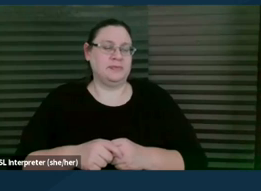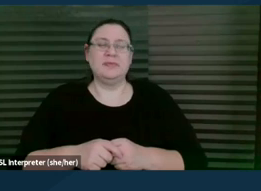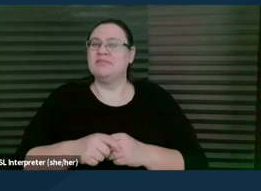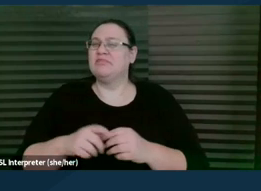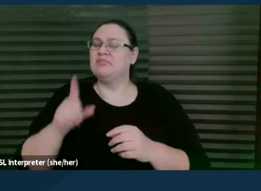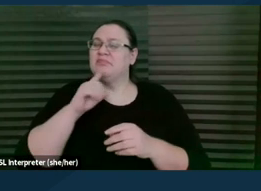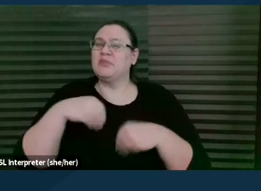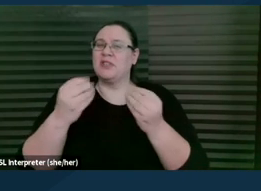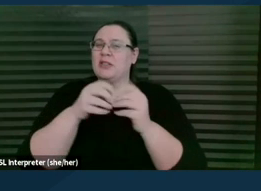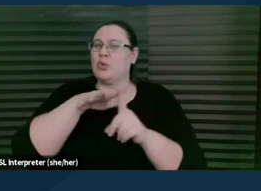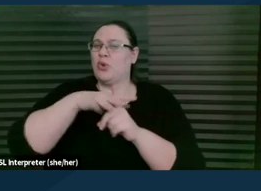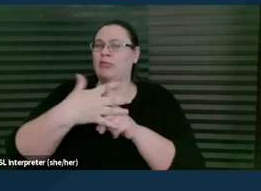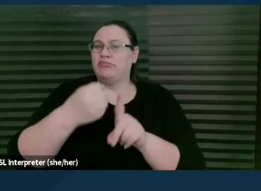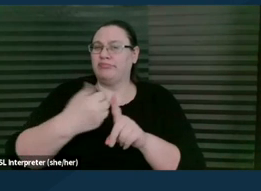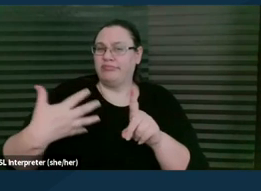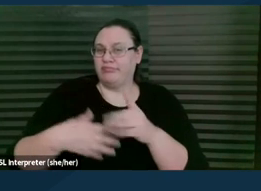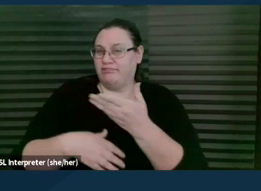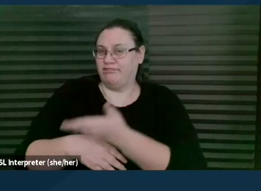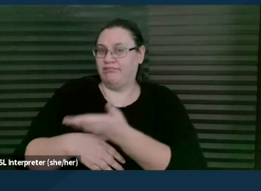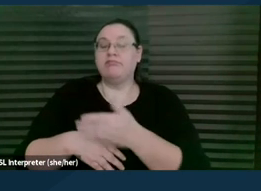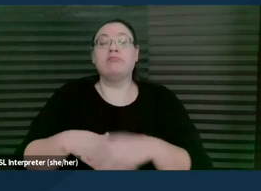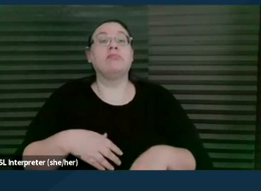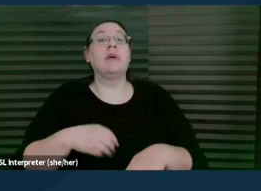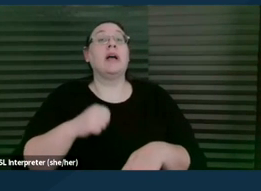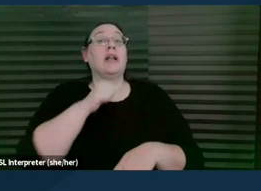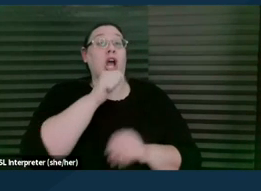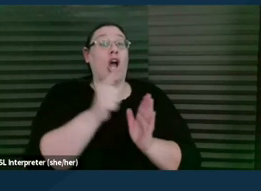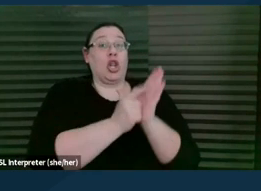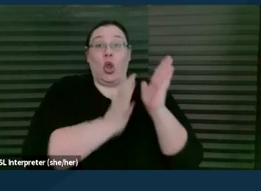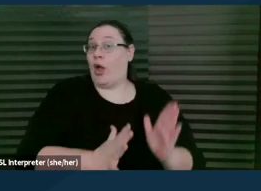So when non-lawyers are not helping lawyers practice law,